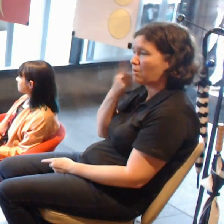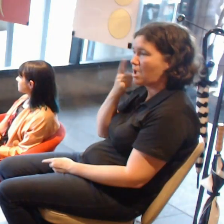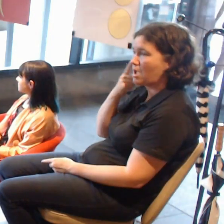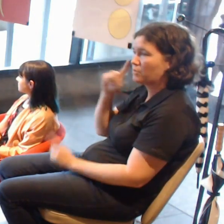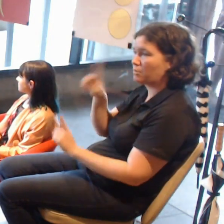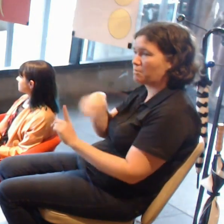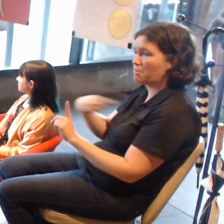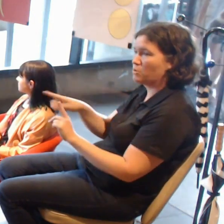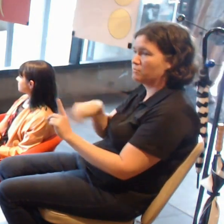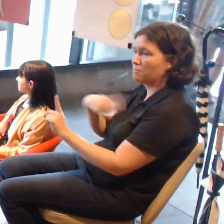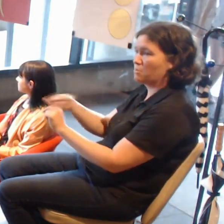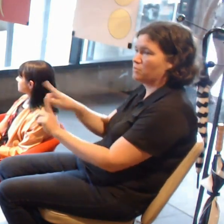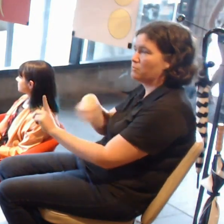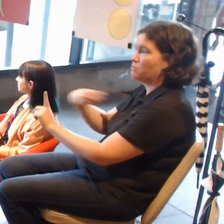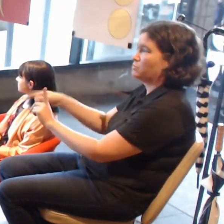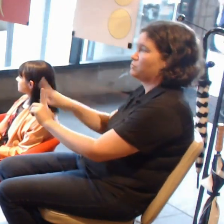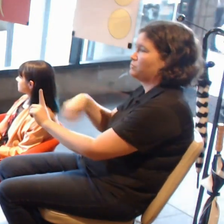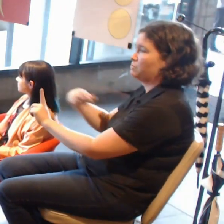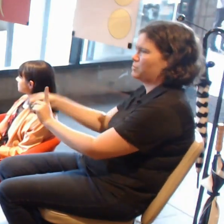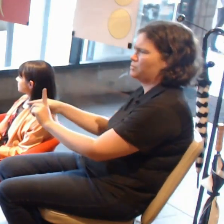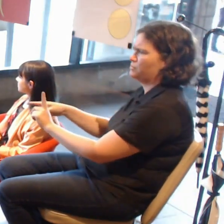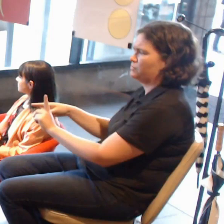And if that was the case, what do you mean?